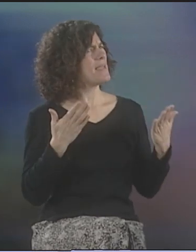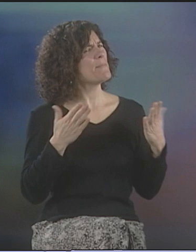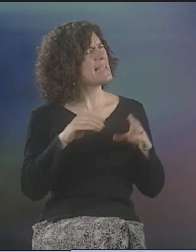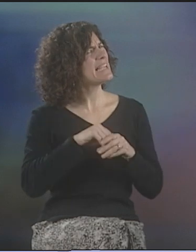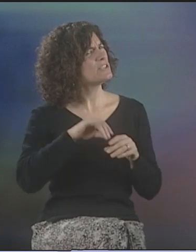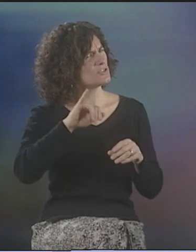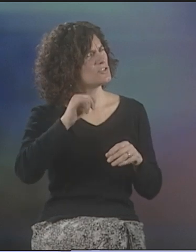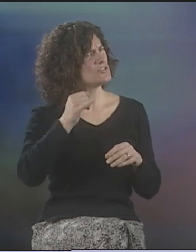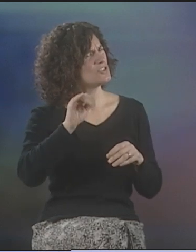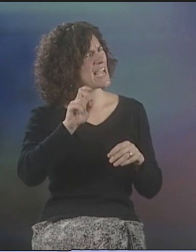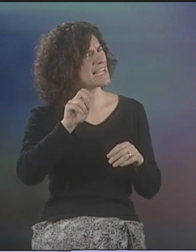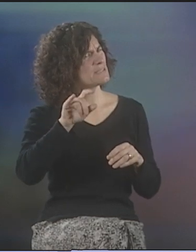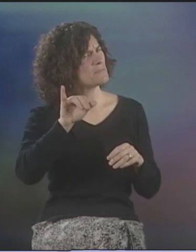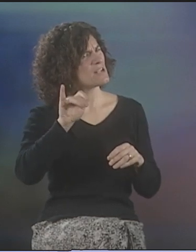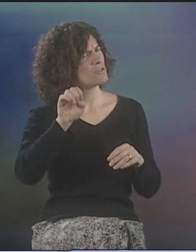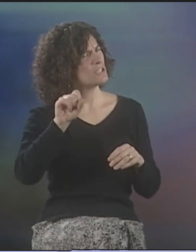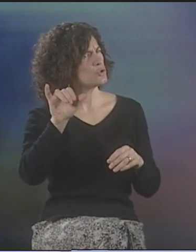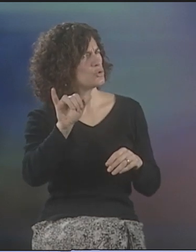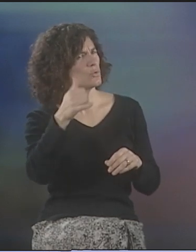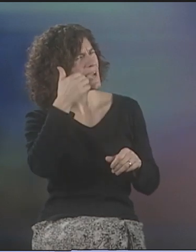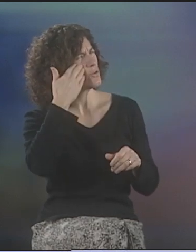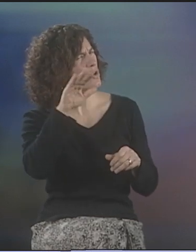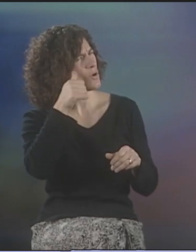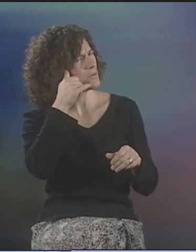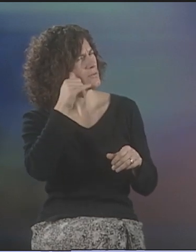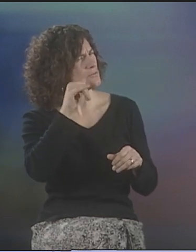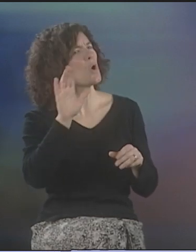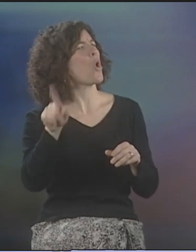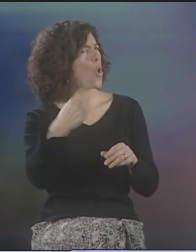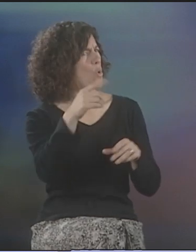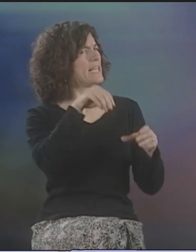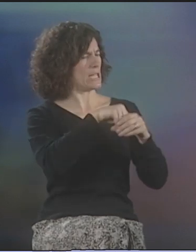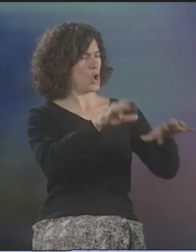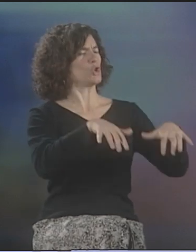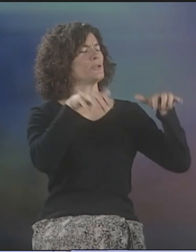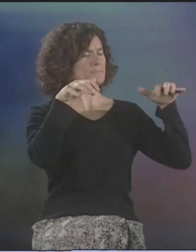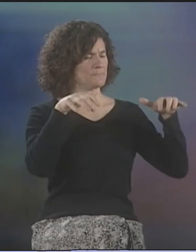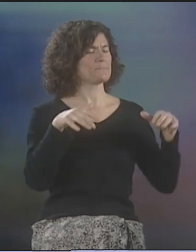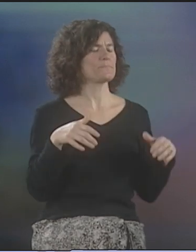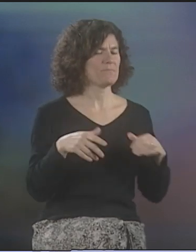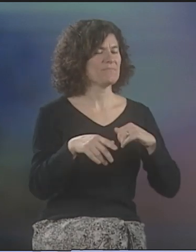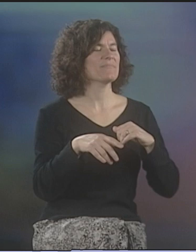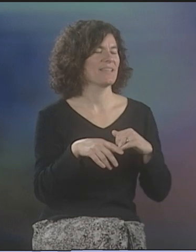IN THE AUDITORIUM, I THINK IN JAZZBERRY'S, ALSO, I'M NOT SURE.